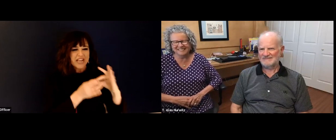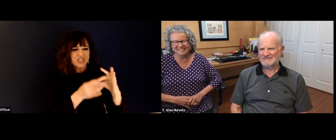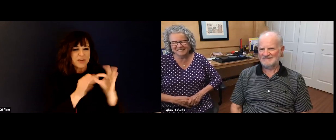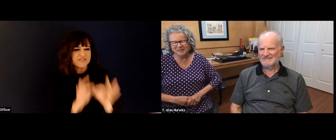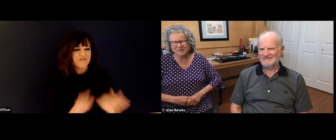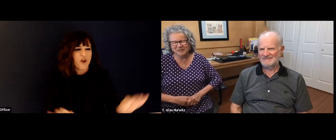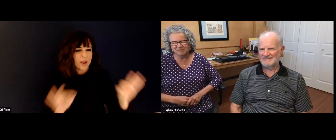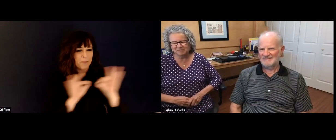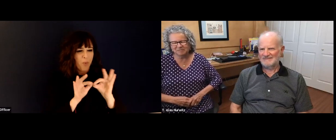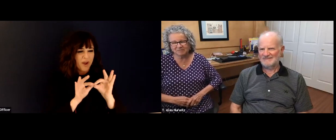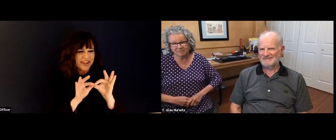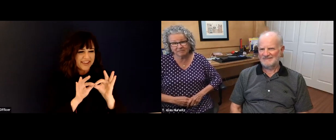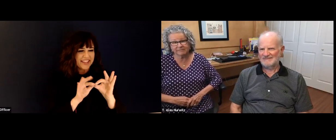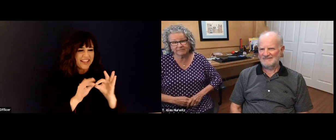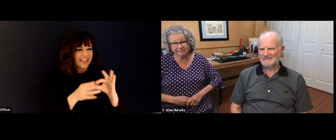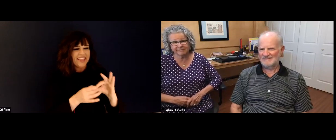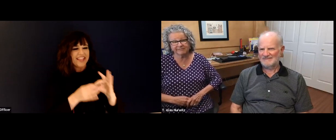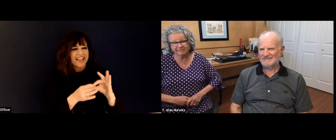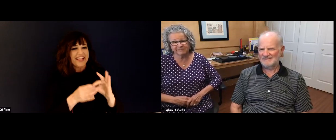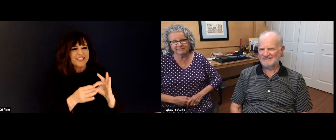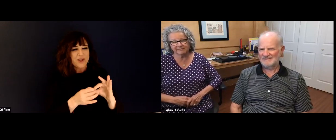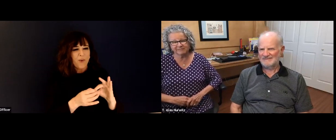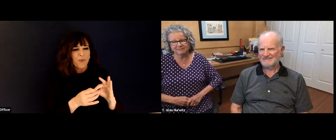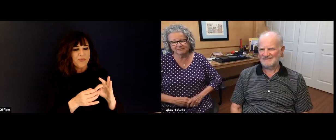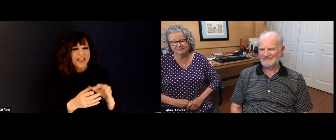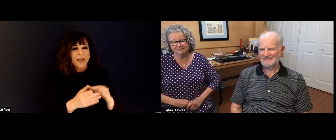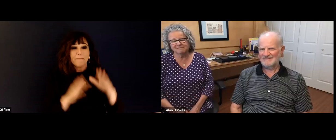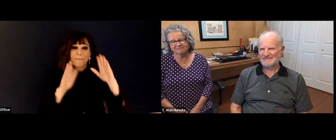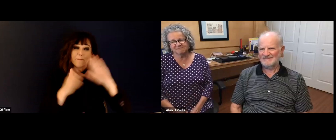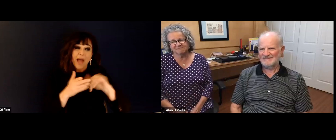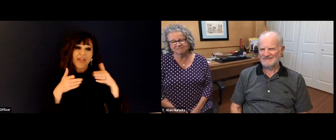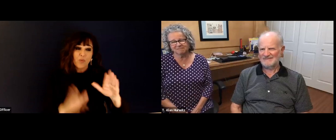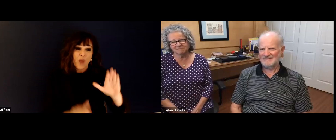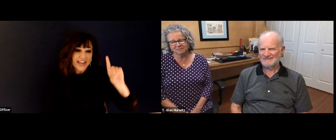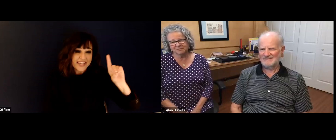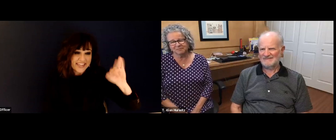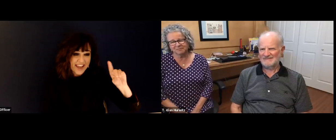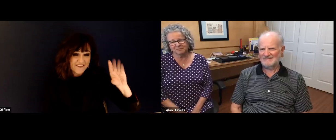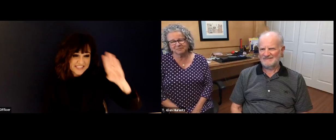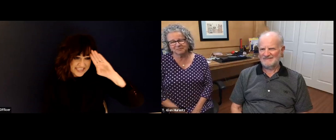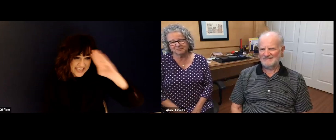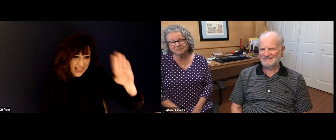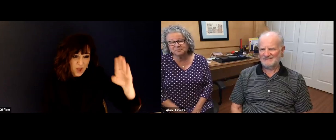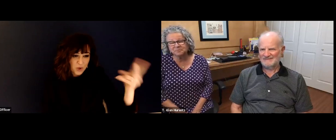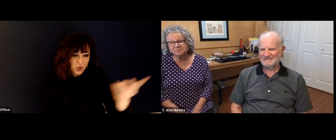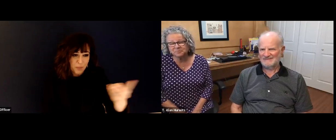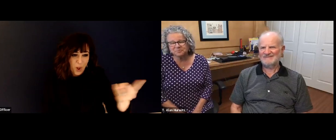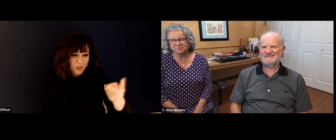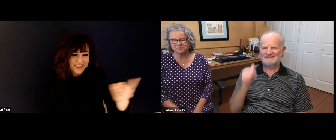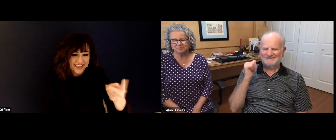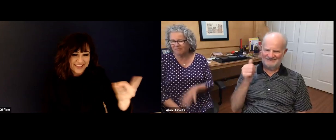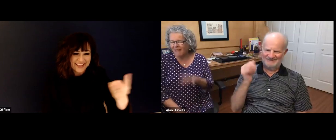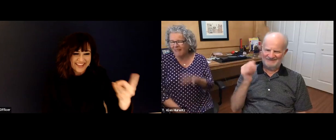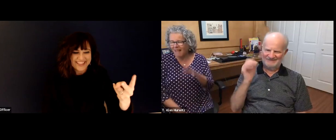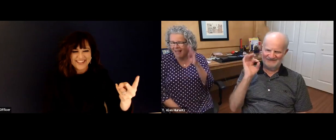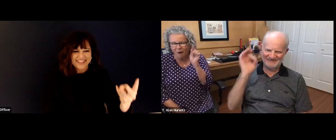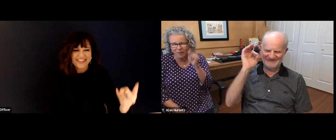asked How was David doing? And I was thinking to myself, Wow, because you know that relationships are very